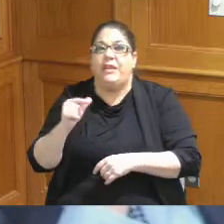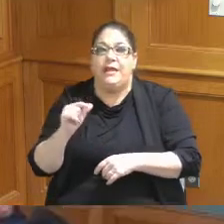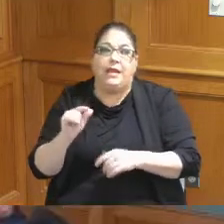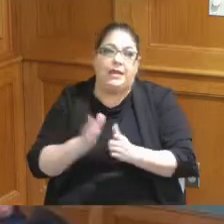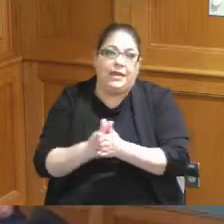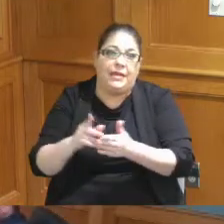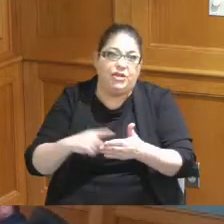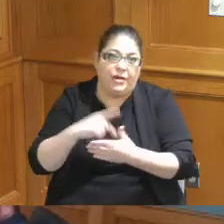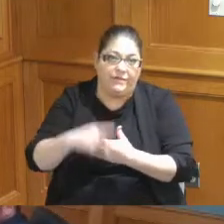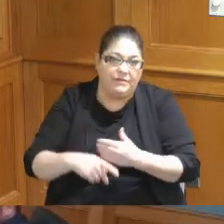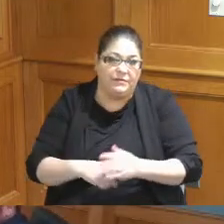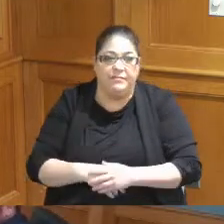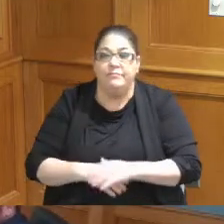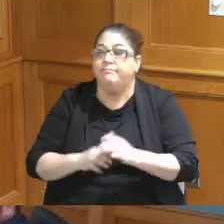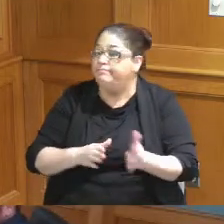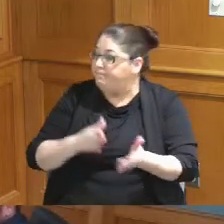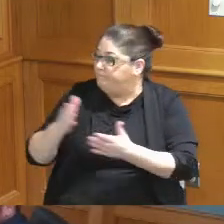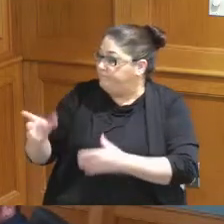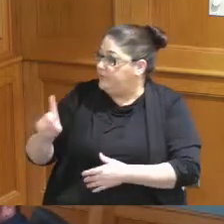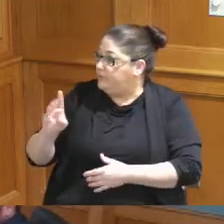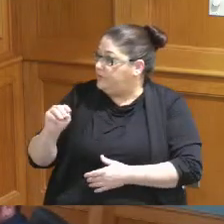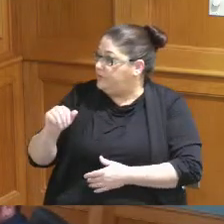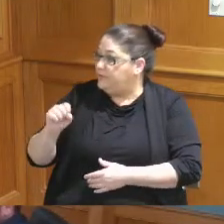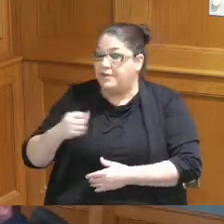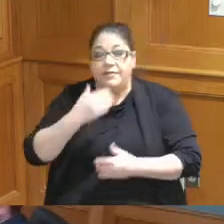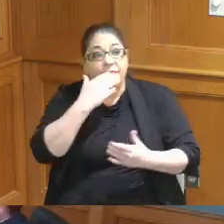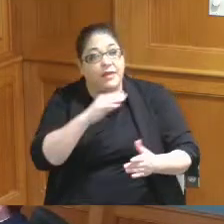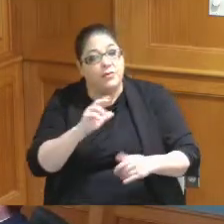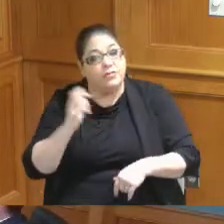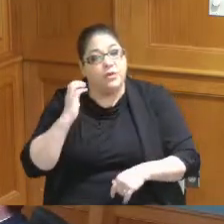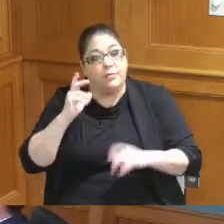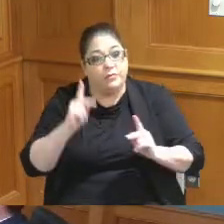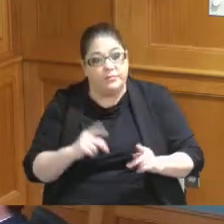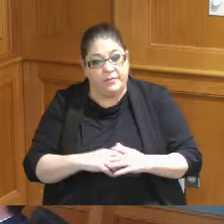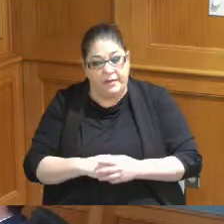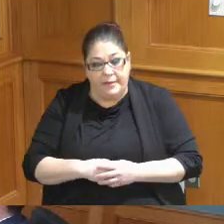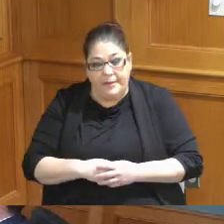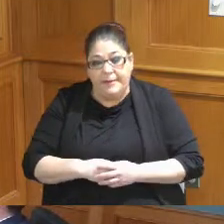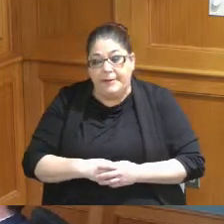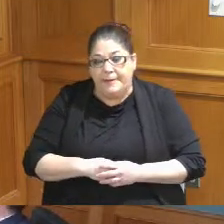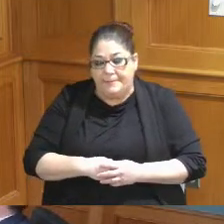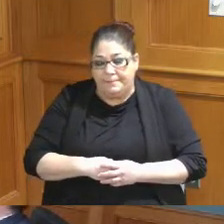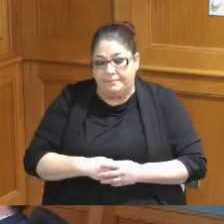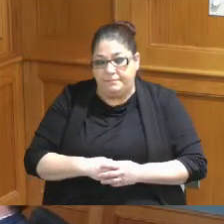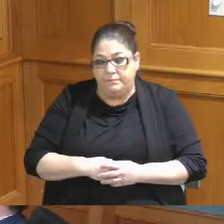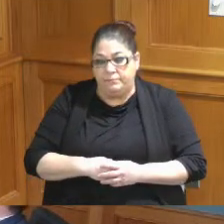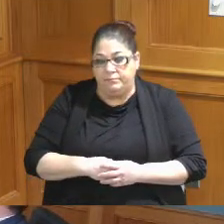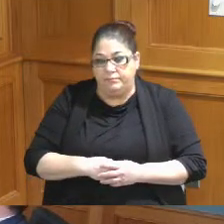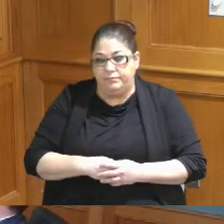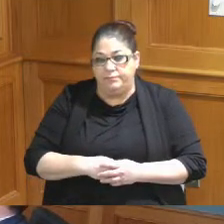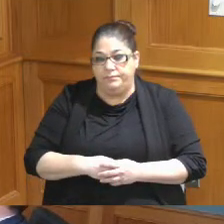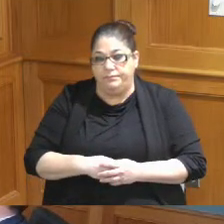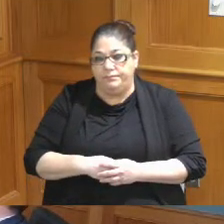thank you Commissioner Dumas thank you Madam chair just a couple comments you indicated earlier